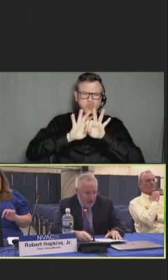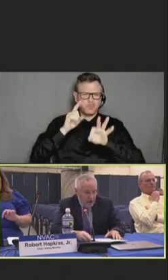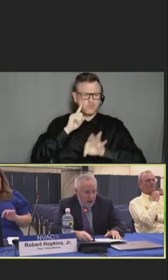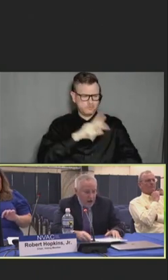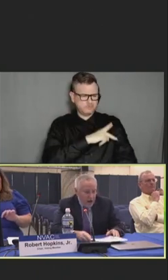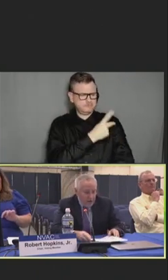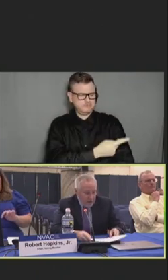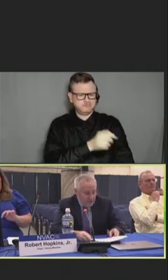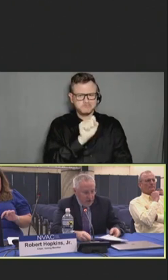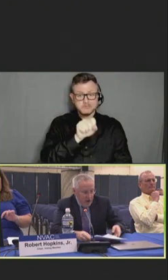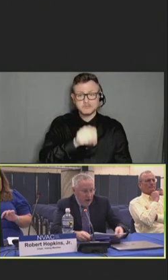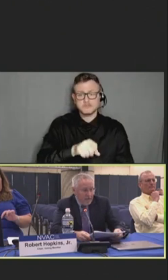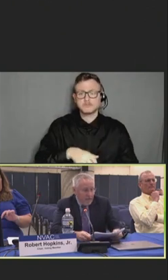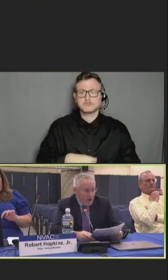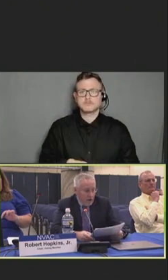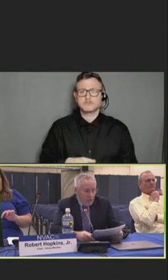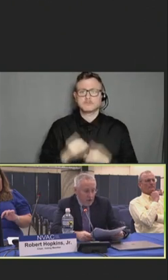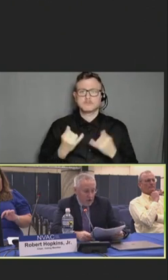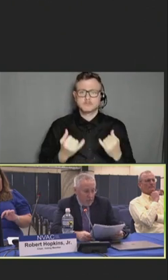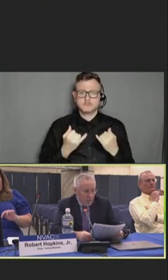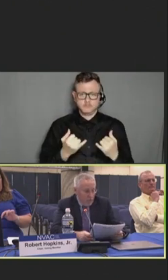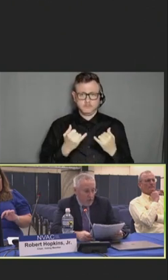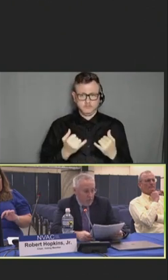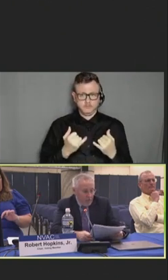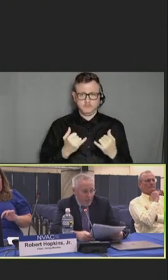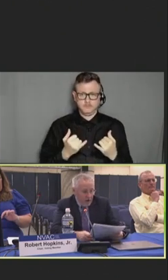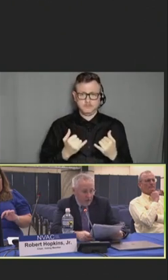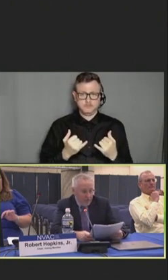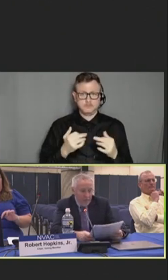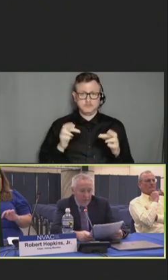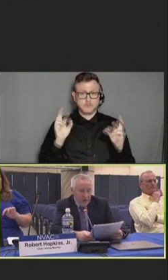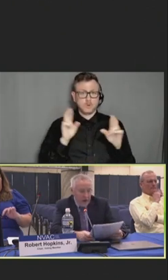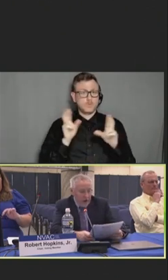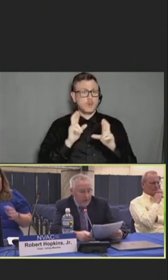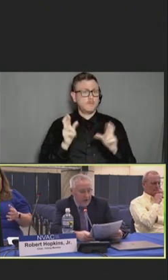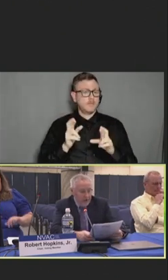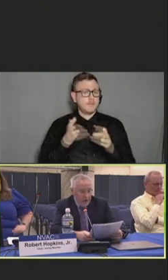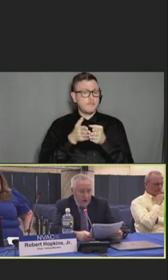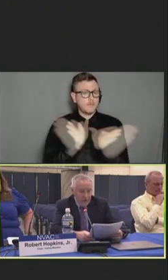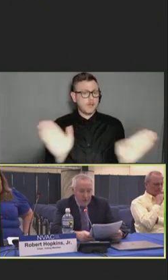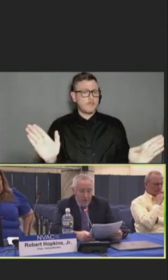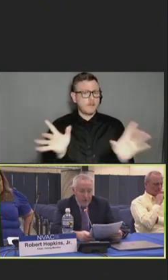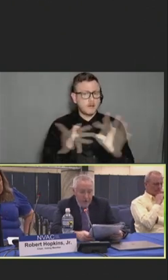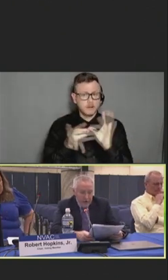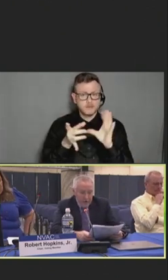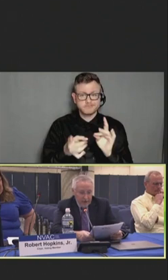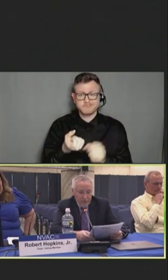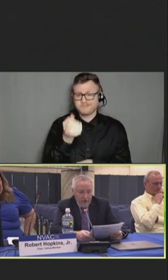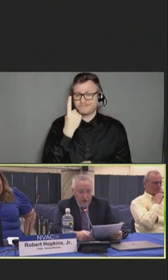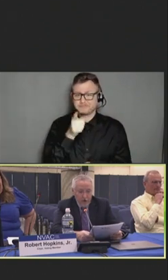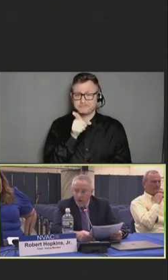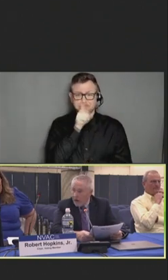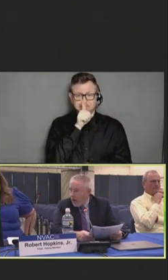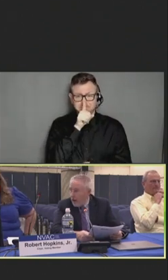At this time, we're prepared for public comment, but I understand we do not have anyone online